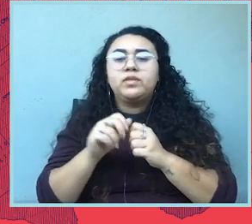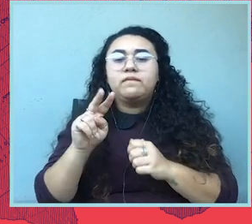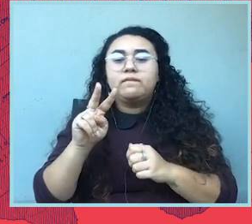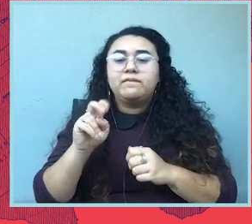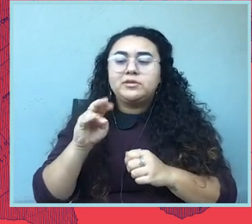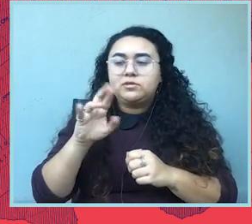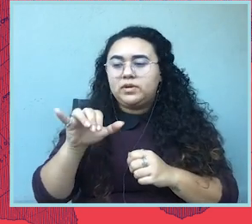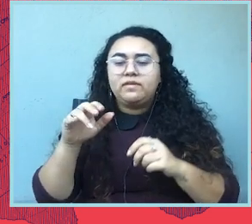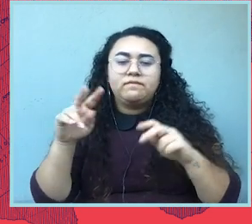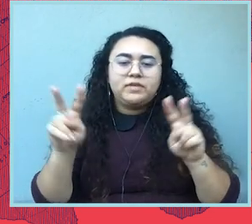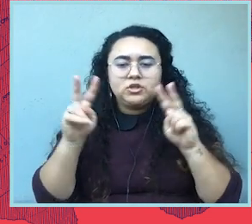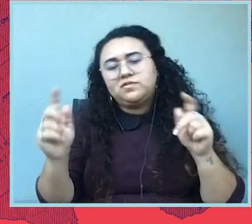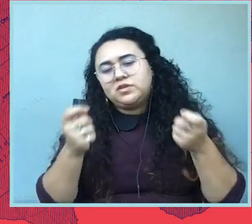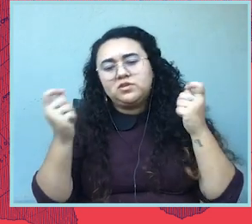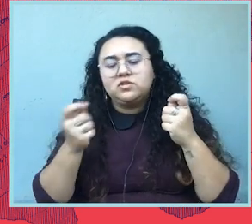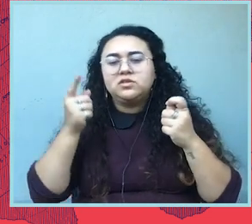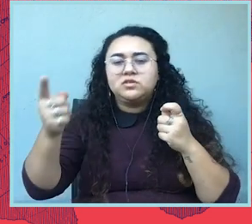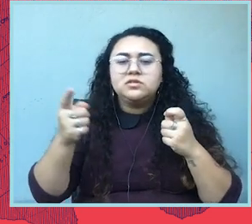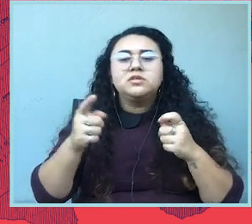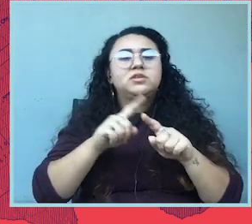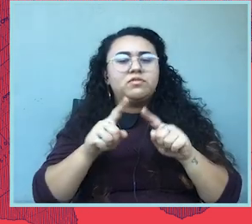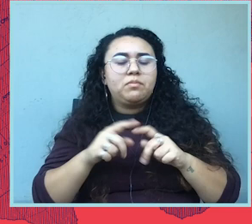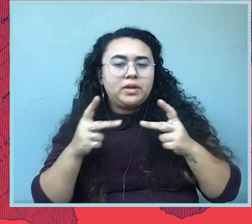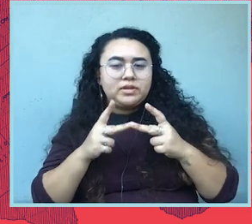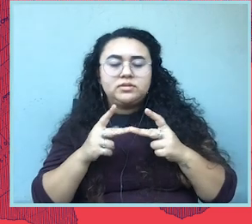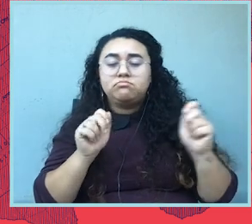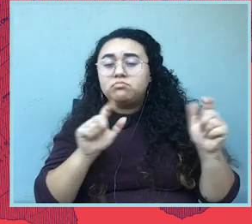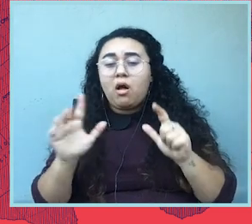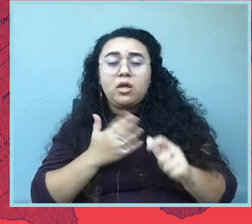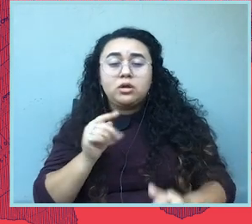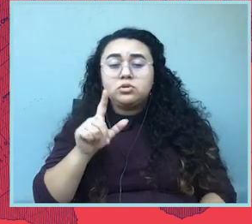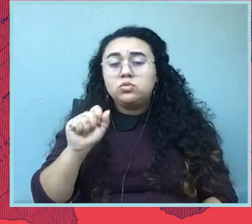So, it's all the tools in the toolbox, everything that we can possibly do to secure the right